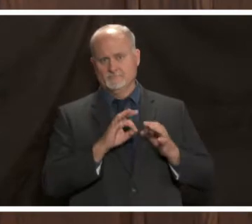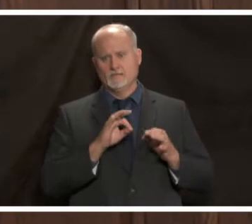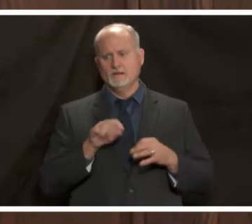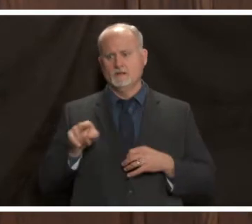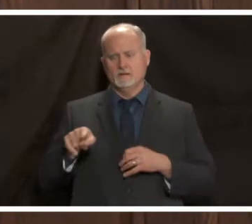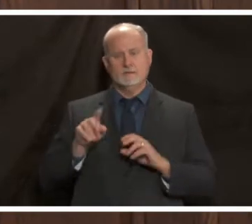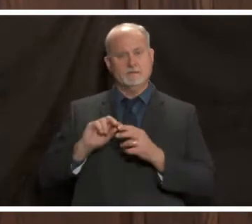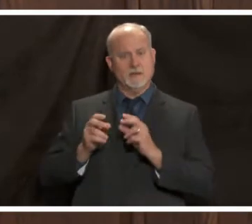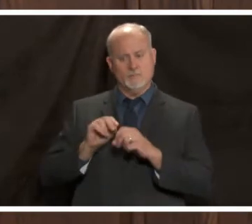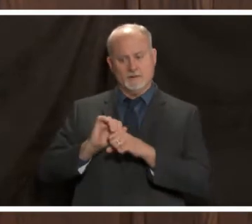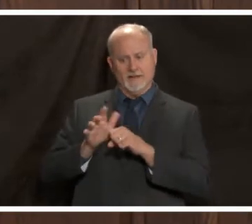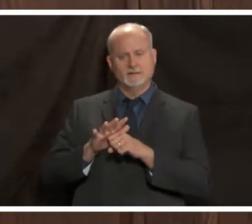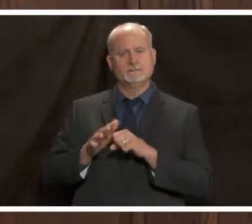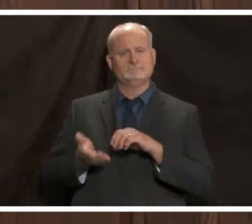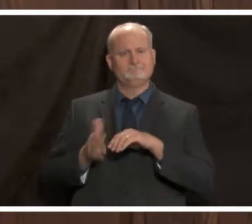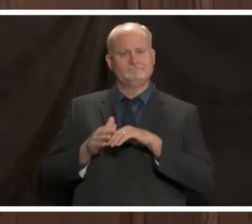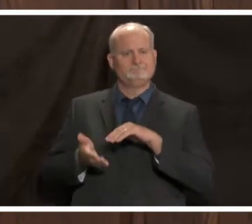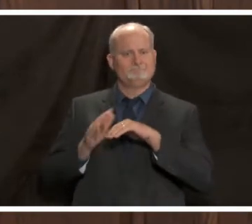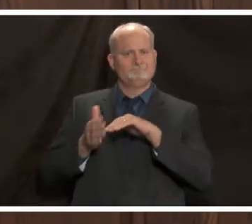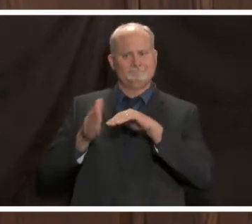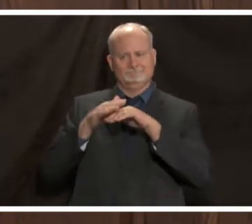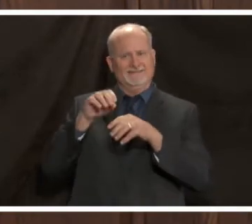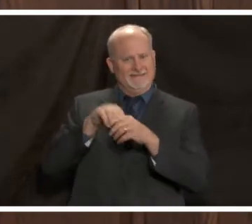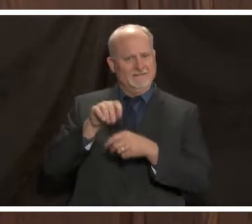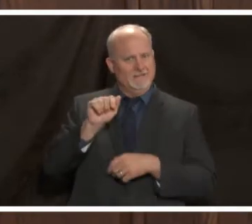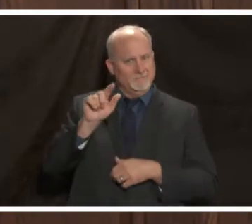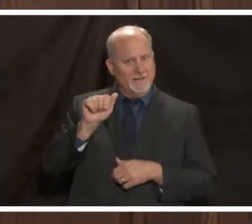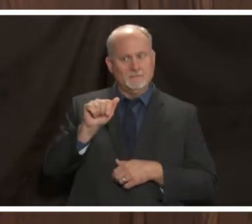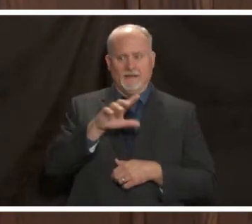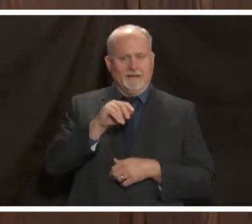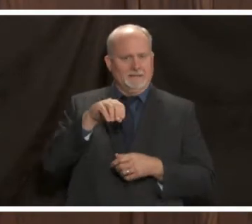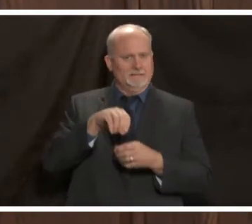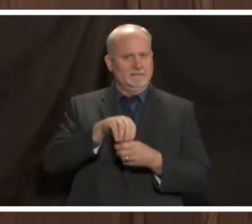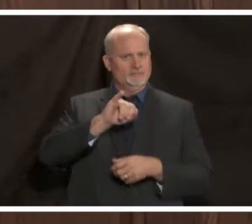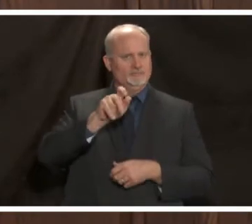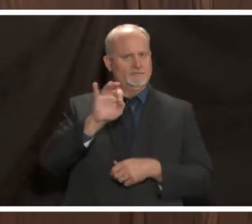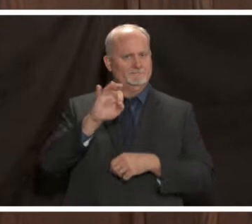rise over the last few weeks in the state of alabama and also here in jefferson county with